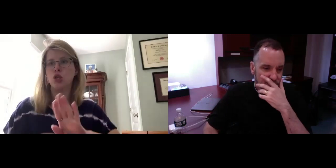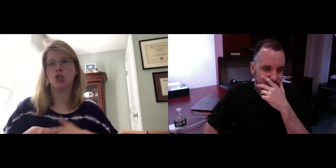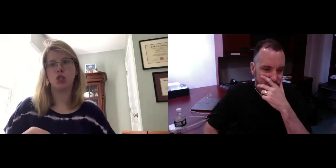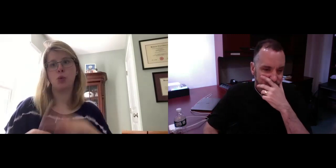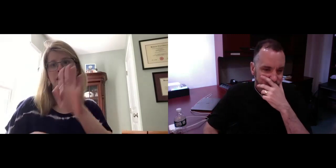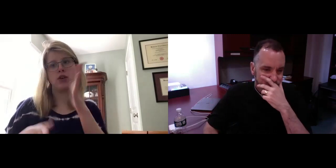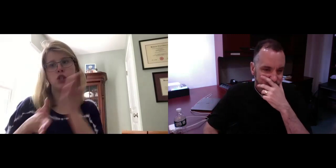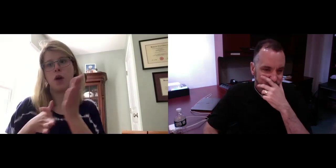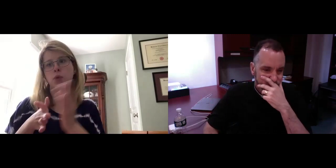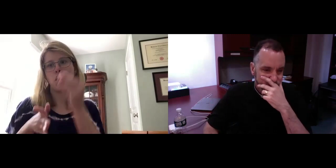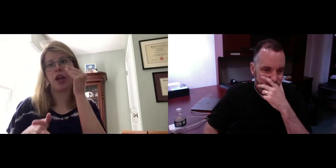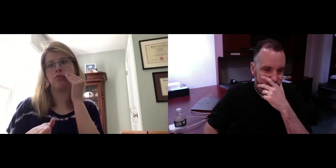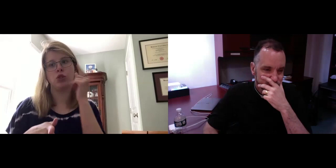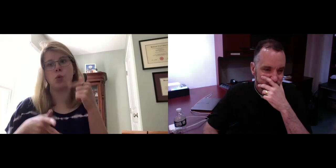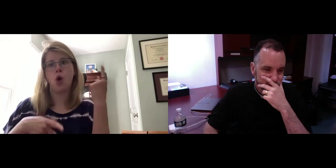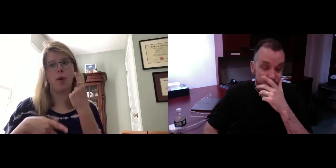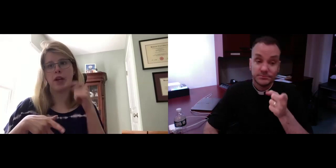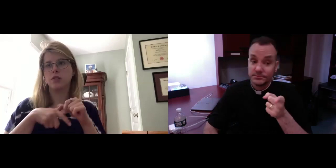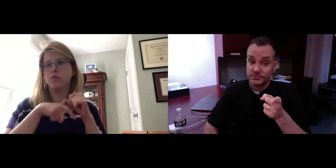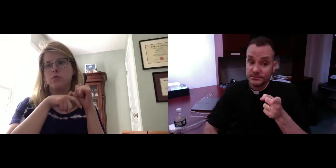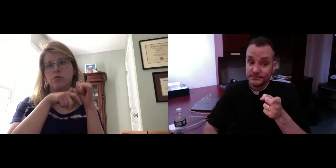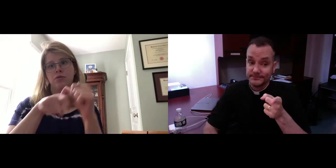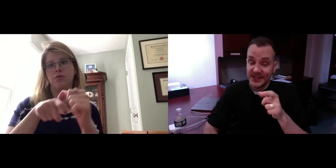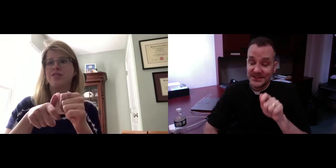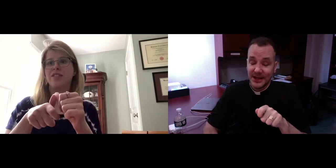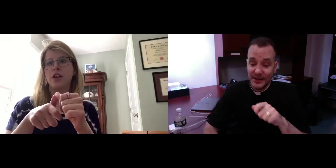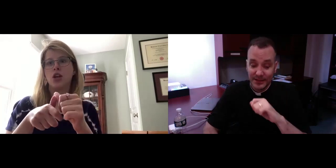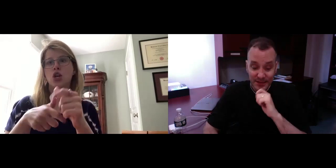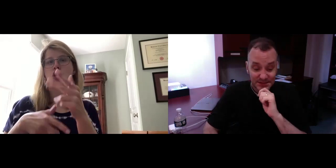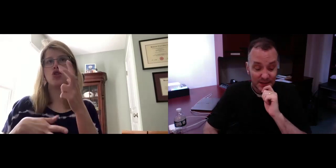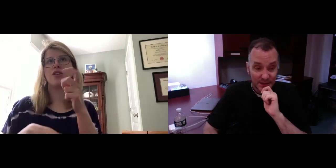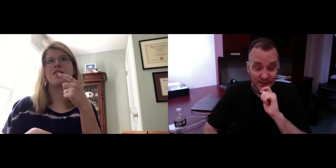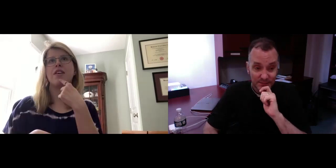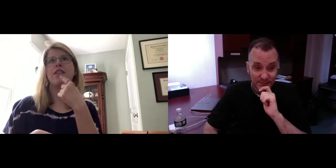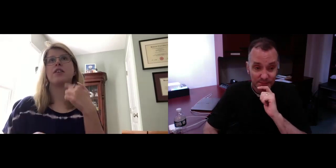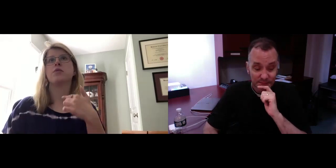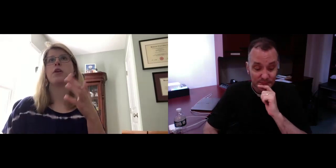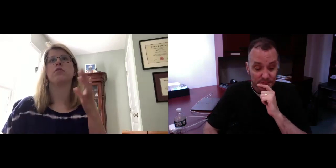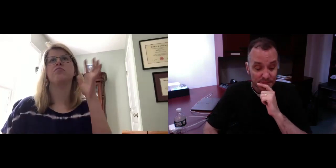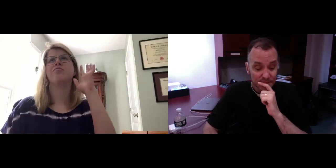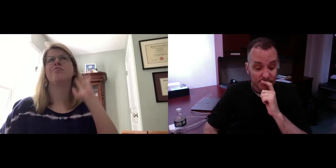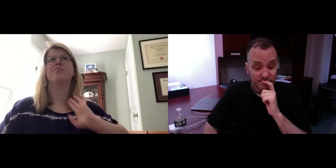never stop learning, you always continue learning throughout your life.